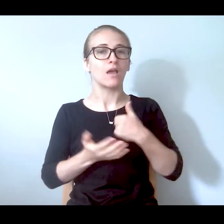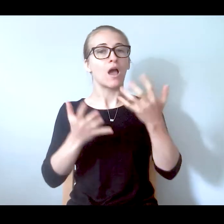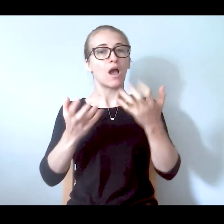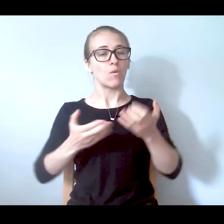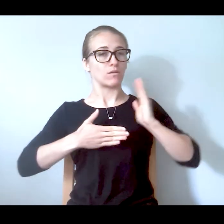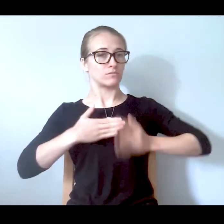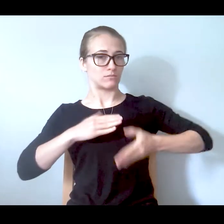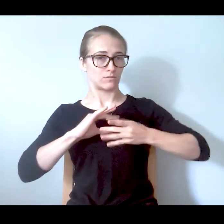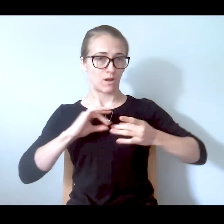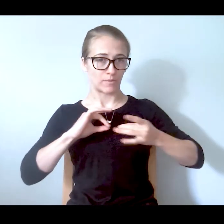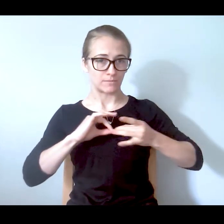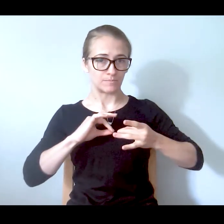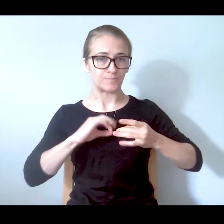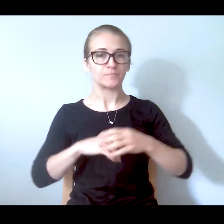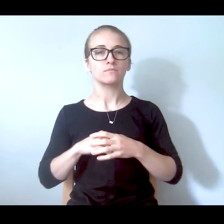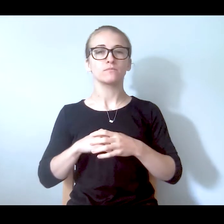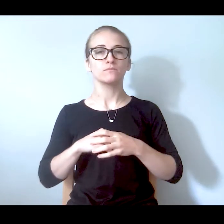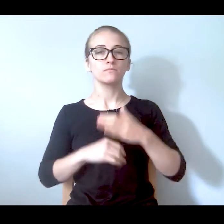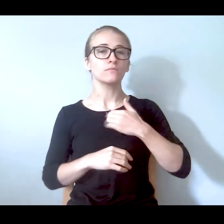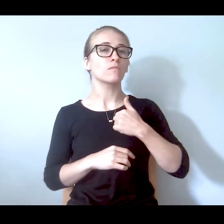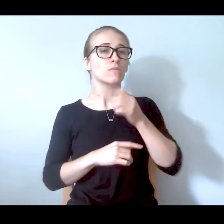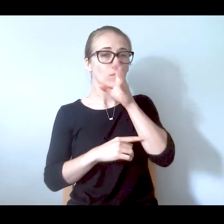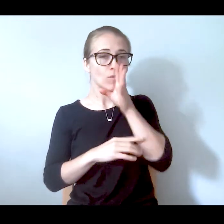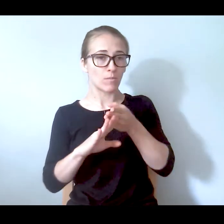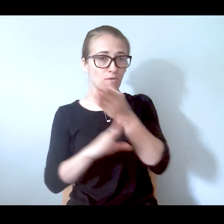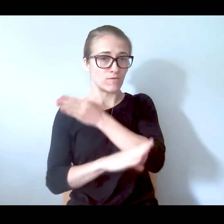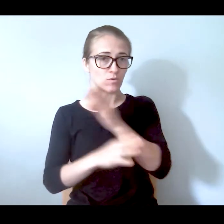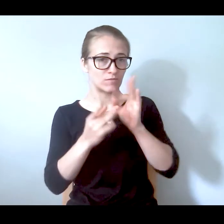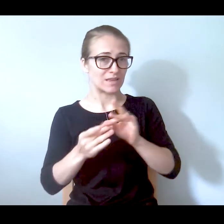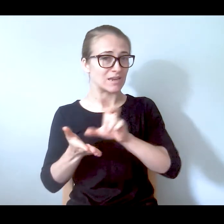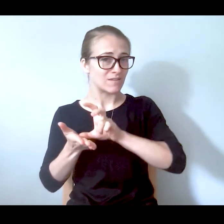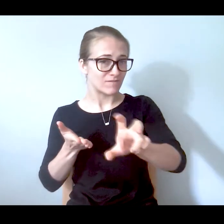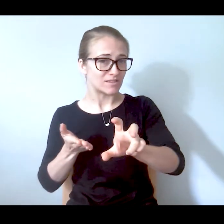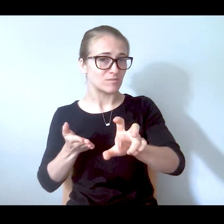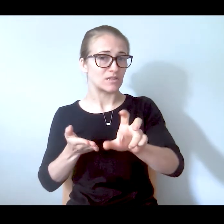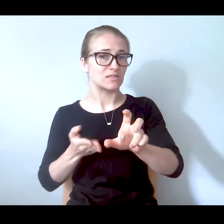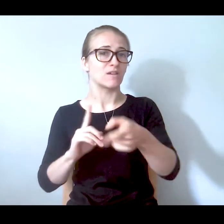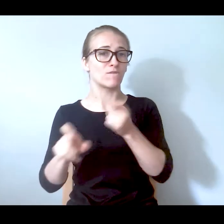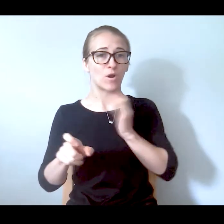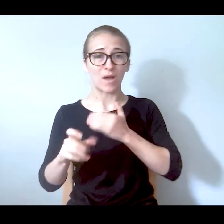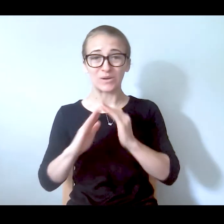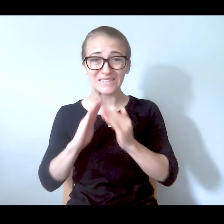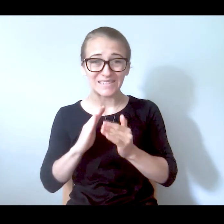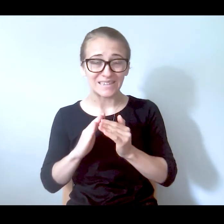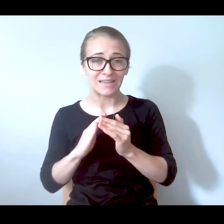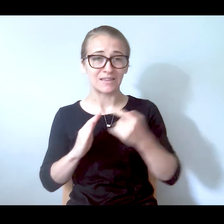before on investments that our city needs to be working on in order to address this crisis, I forgot